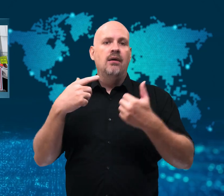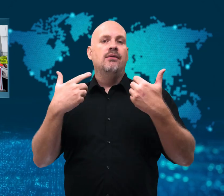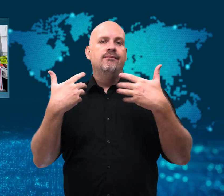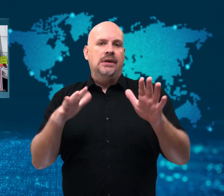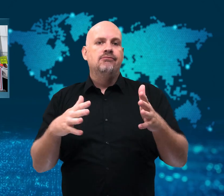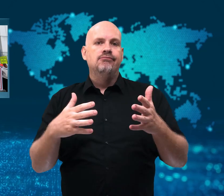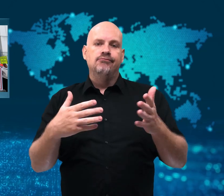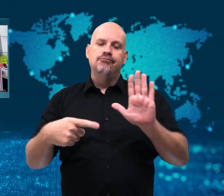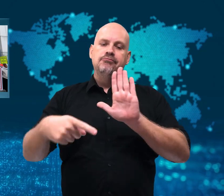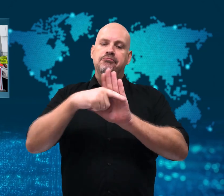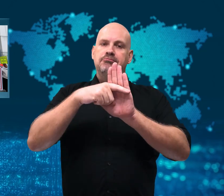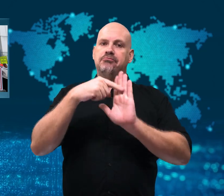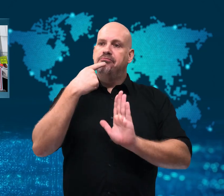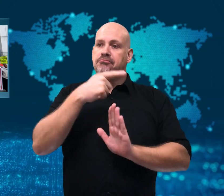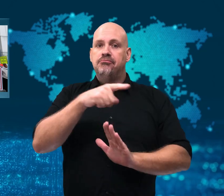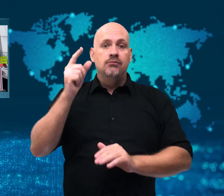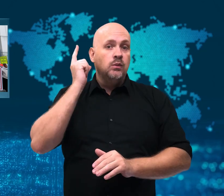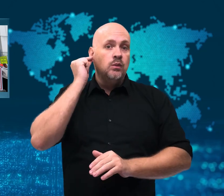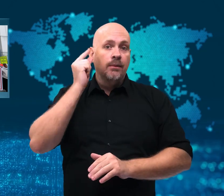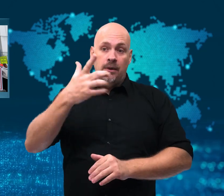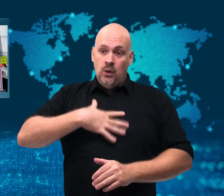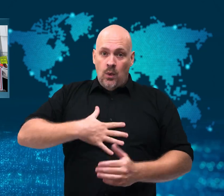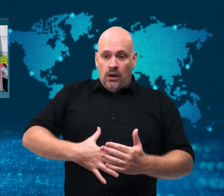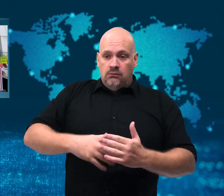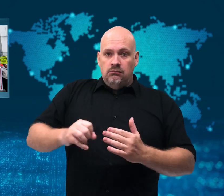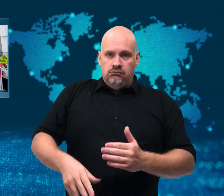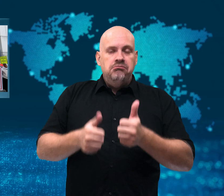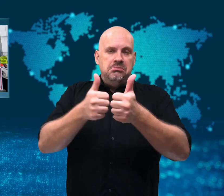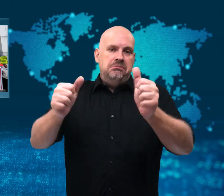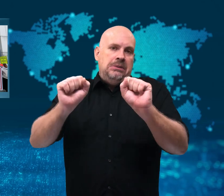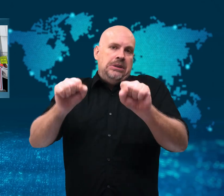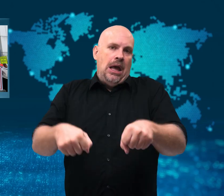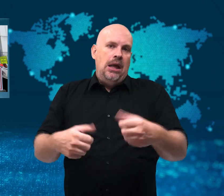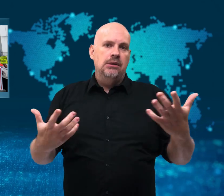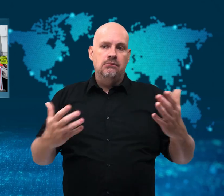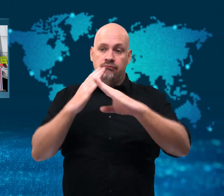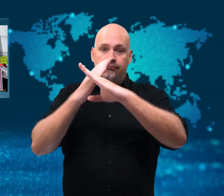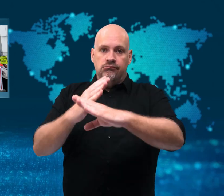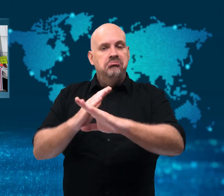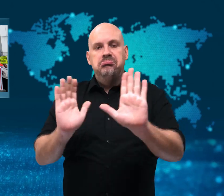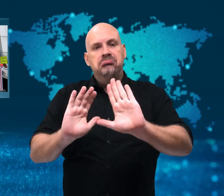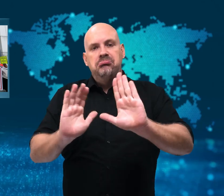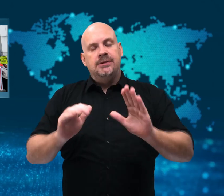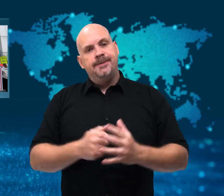and Uruguay - have also legalized abortions.